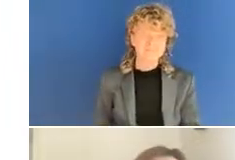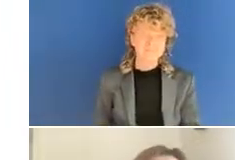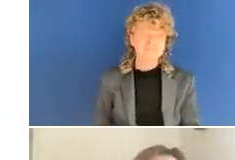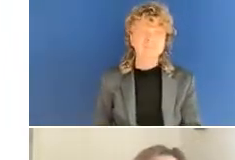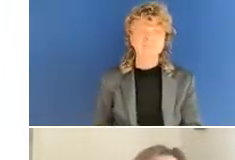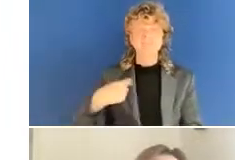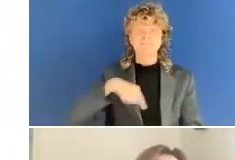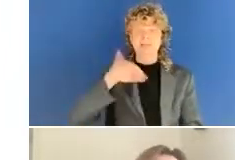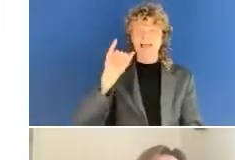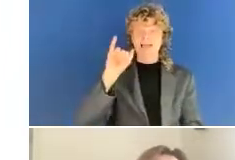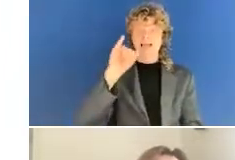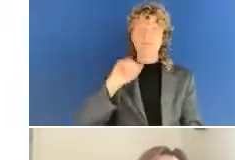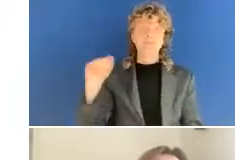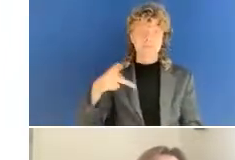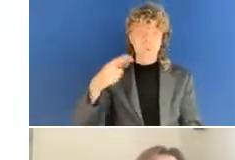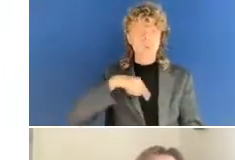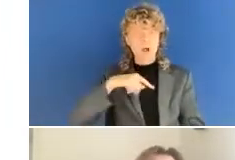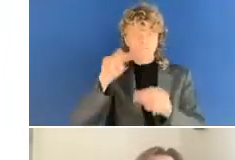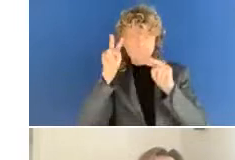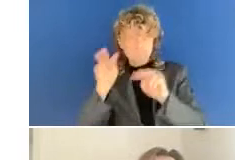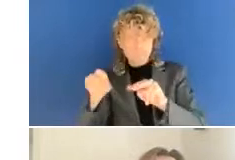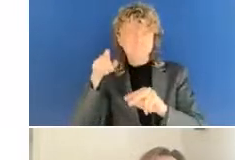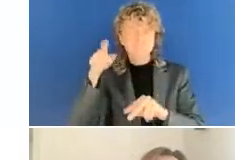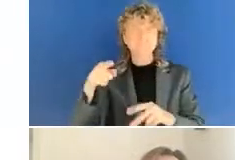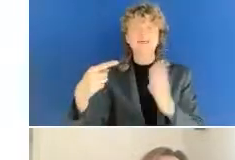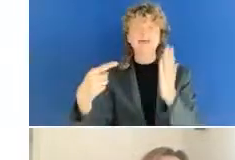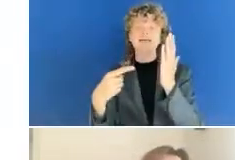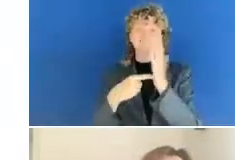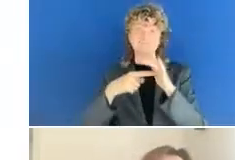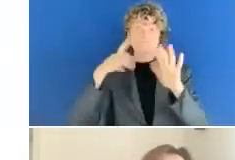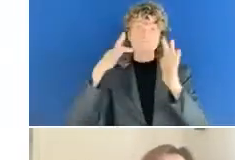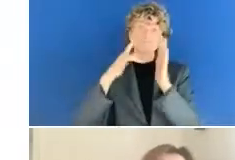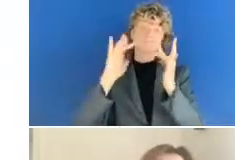after the pandemic, the Web Accessibility Directive has been top of mind not only for